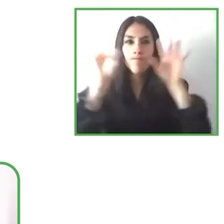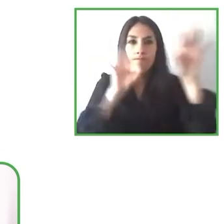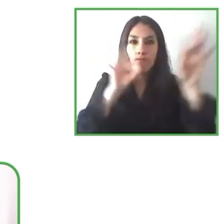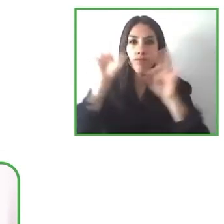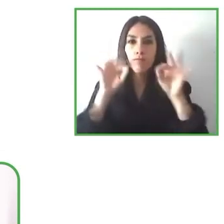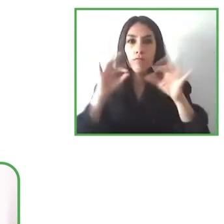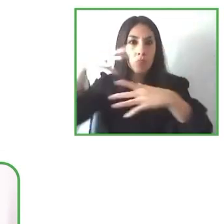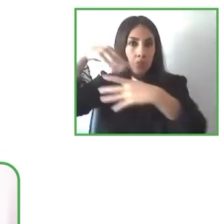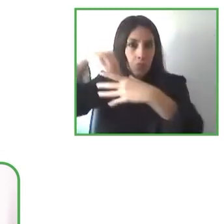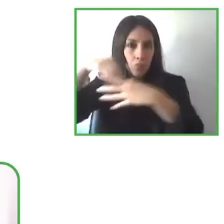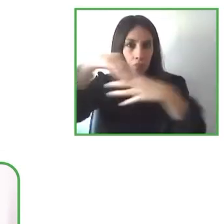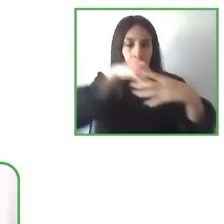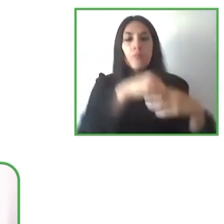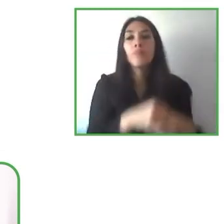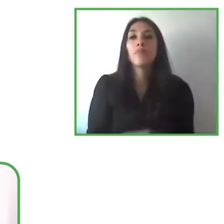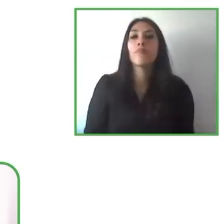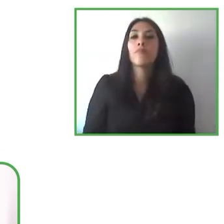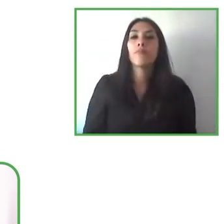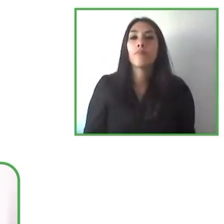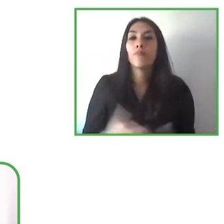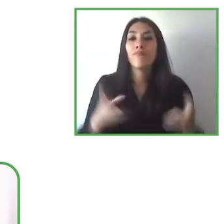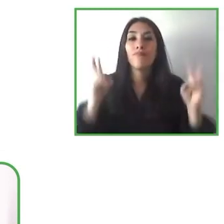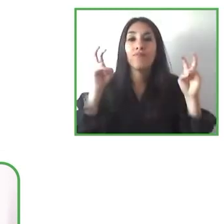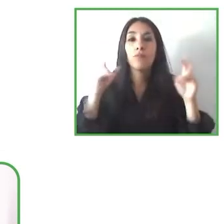we have to incorporate that knowledge of the people